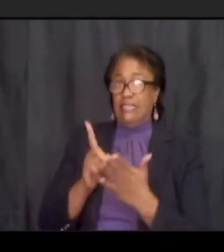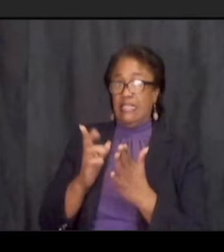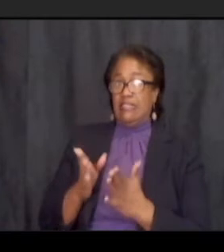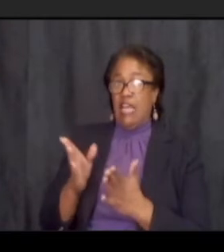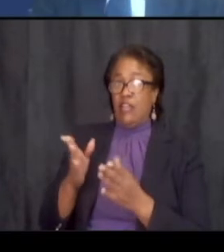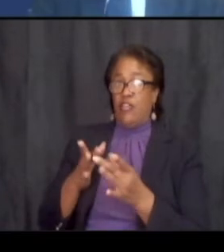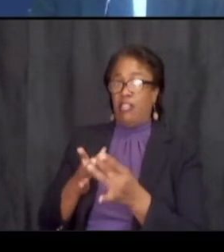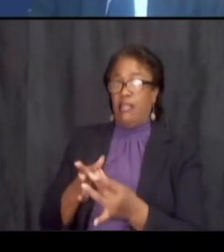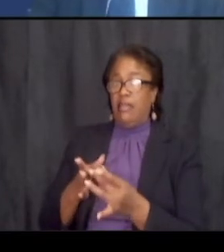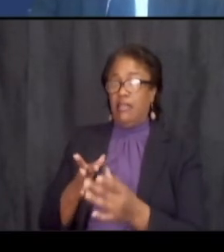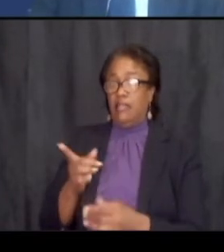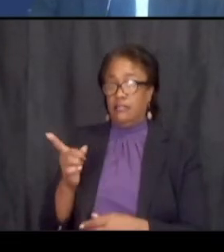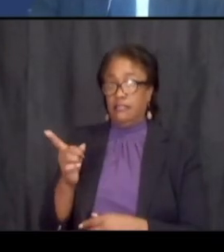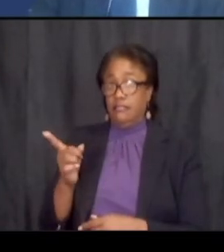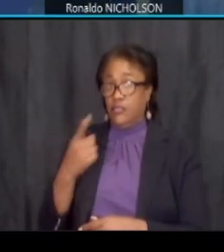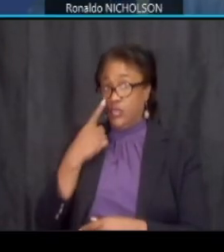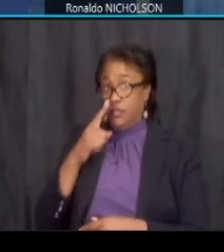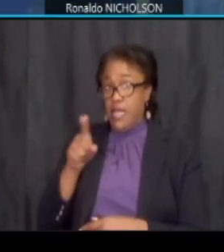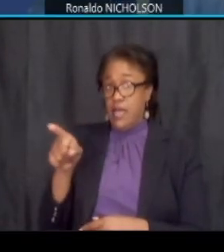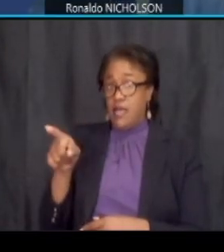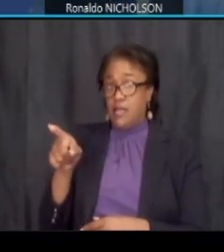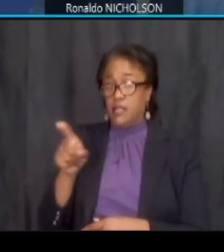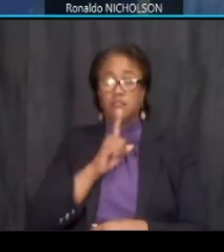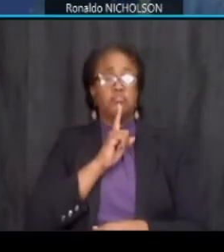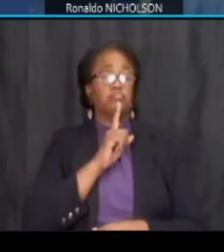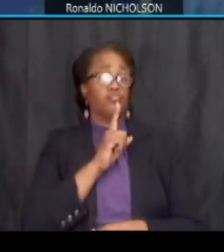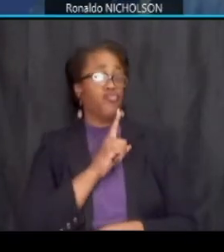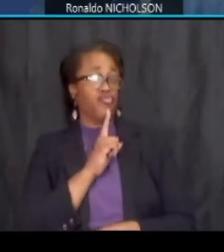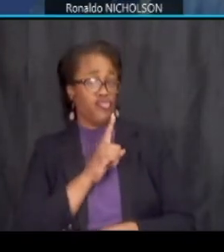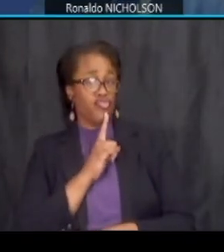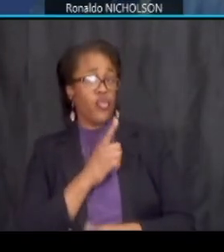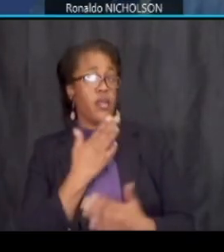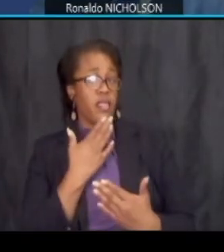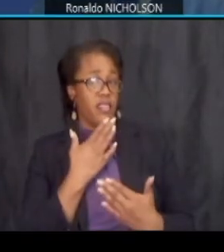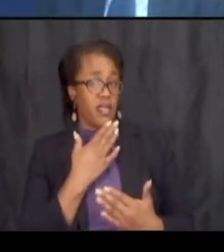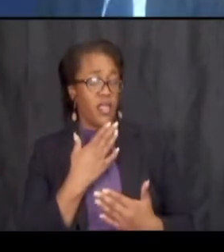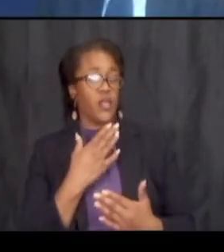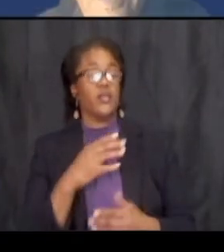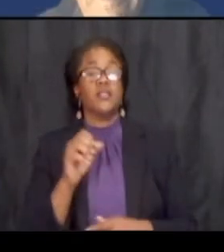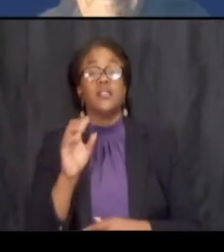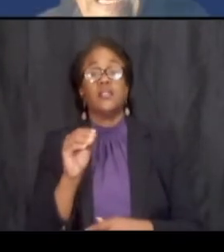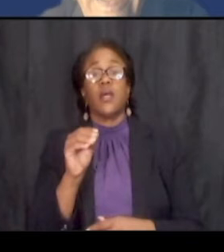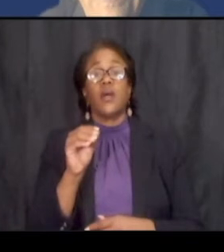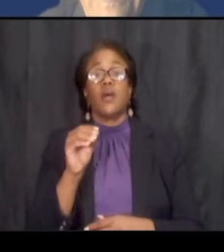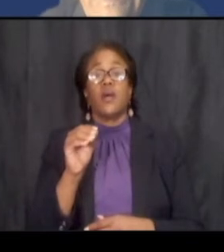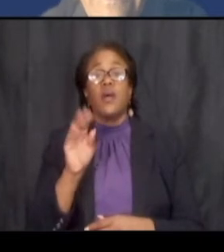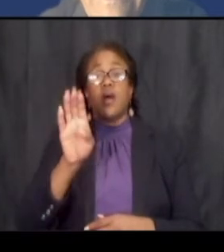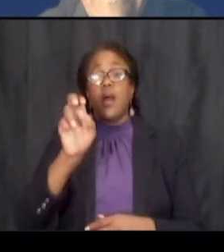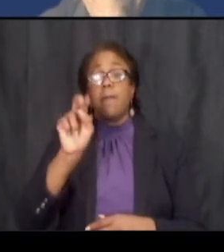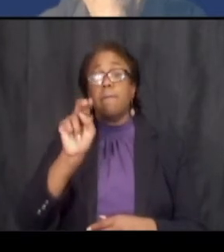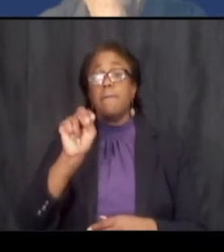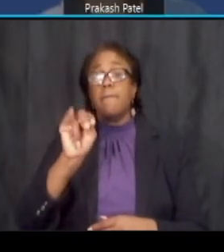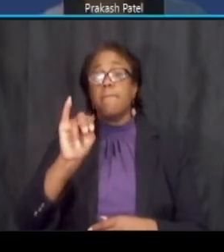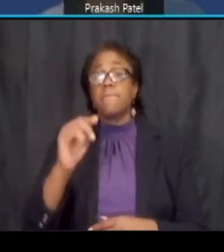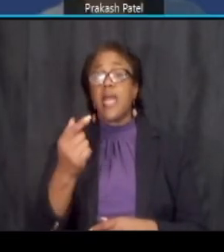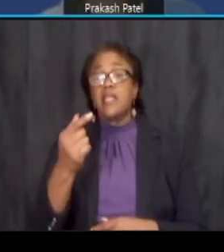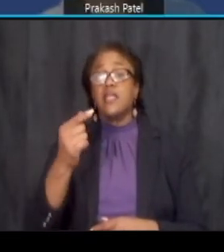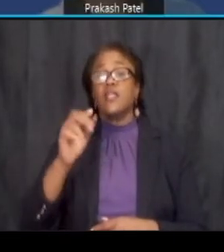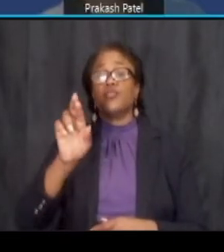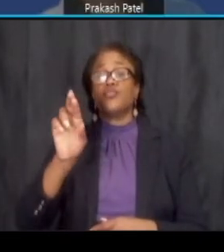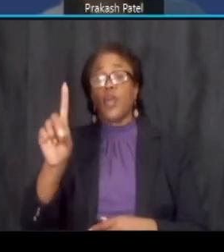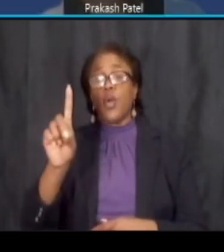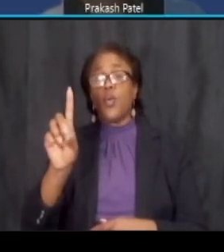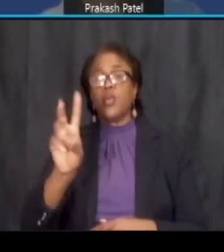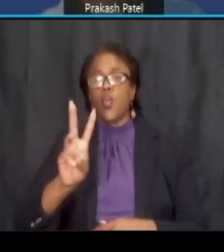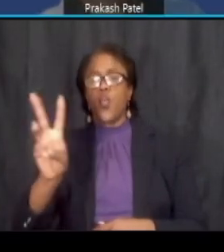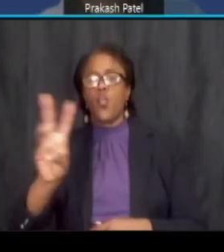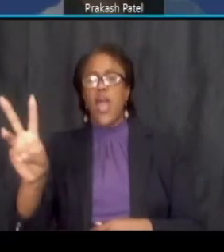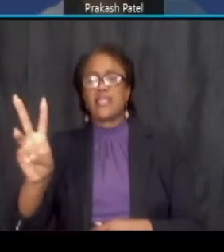if you can sure uh thanks nick so uh on the banning road uh west of minnesota avenue we